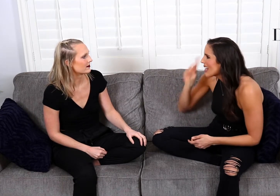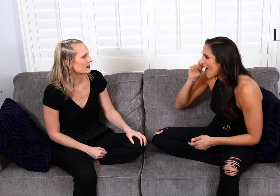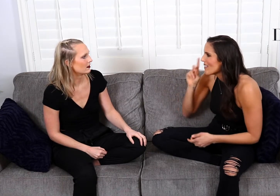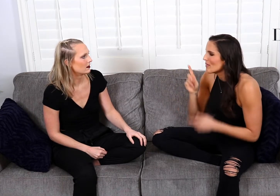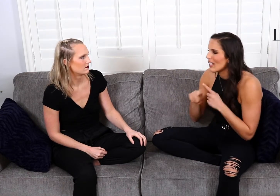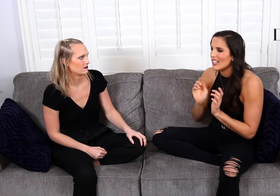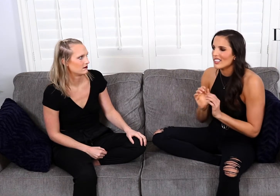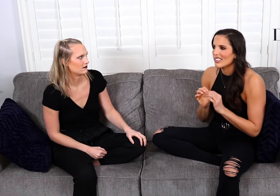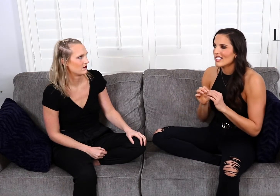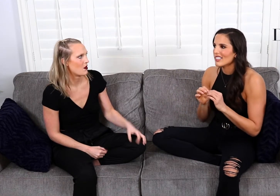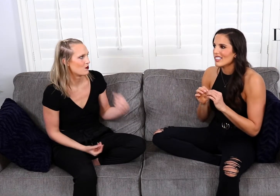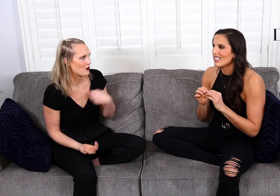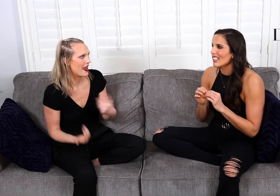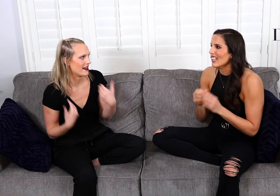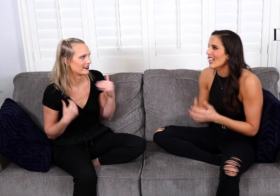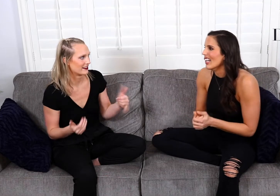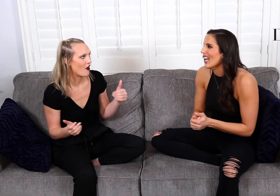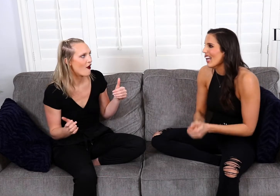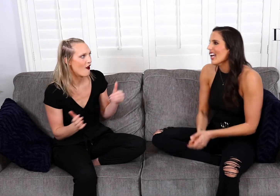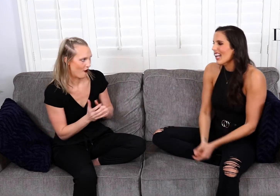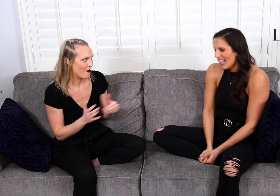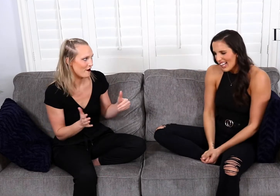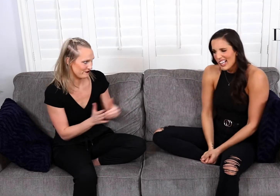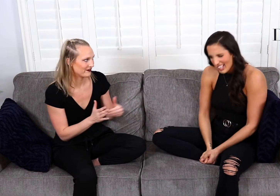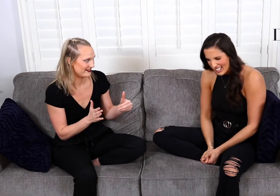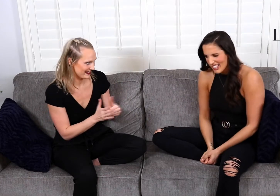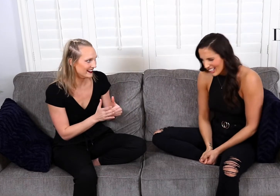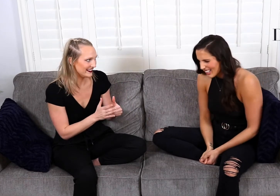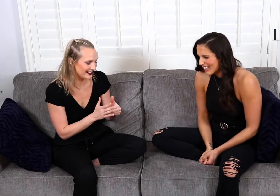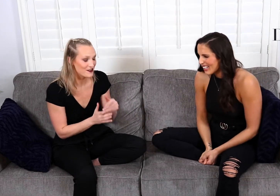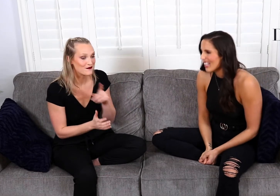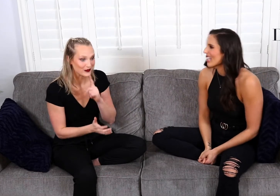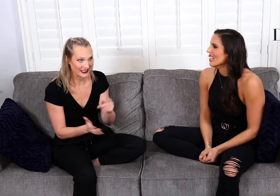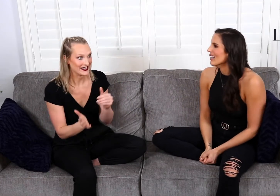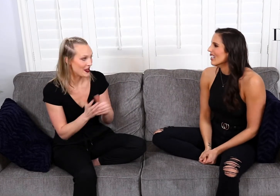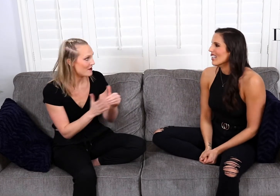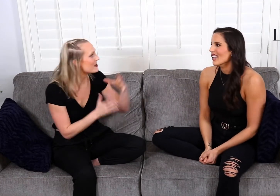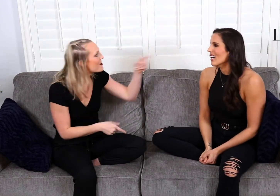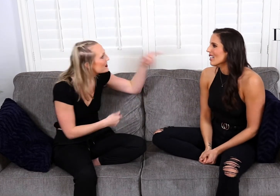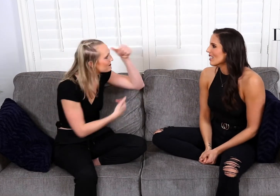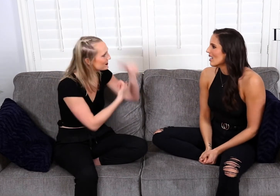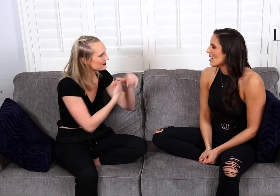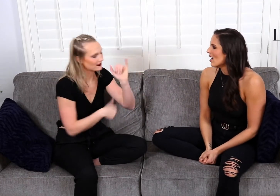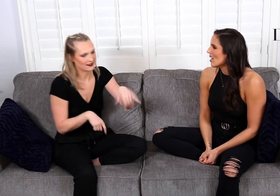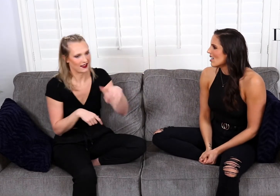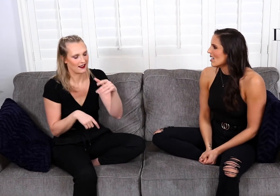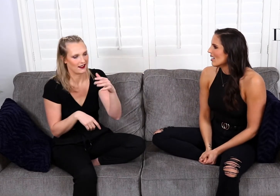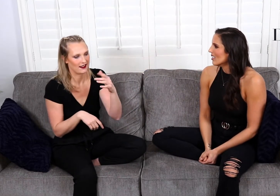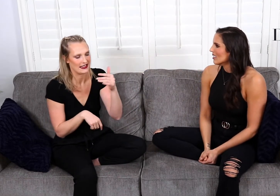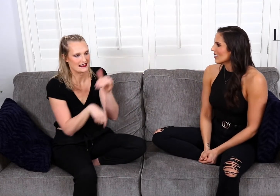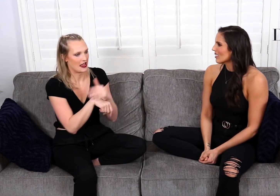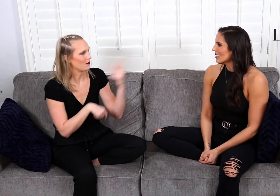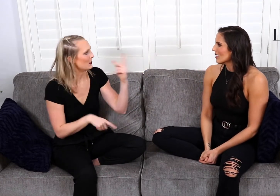“Oh my god, I’m so sorry you’re Deaf.” We’ve had that quite often. - Yeah. Far too often. And remember that night that you and I